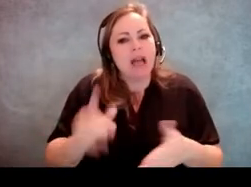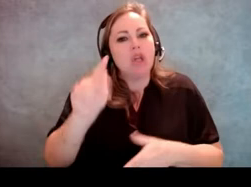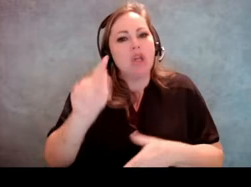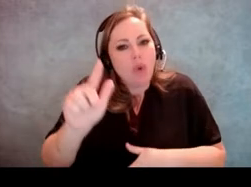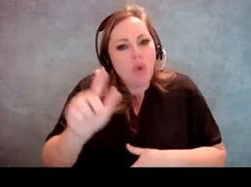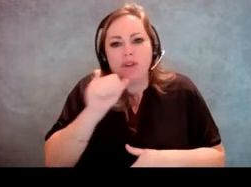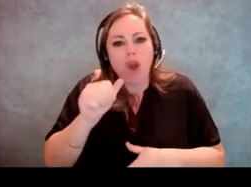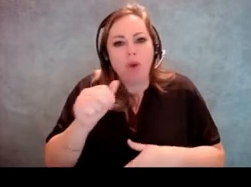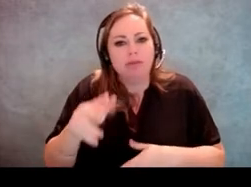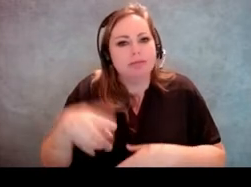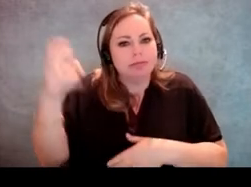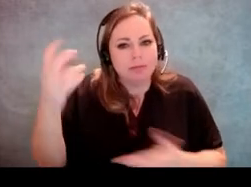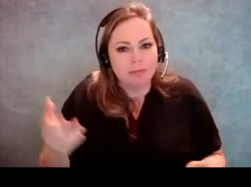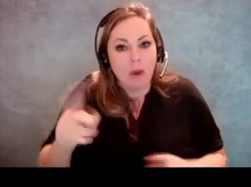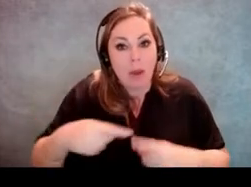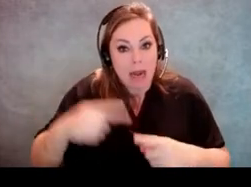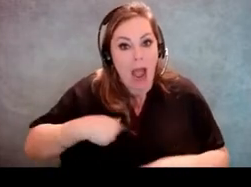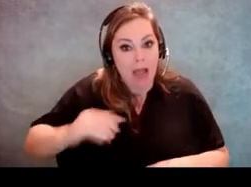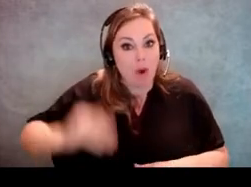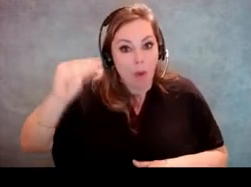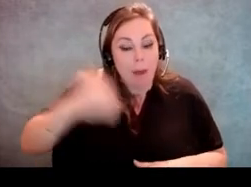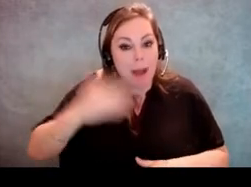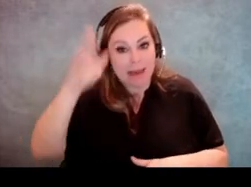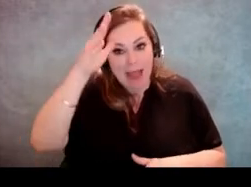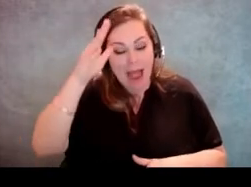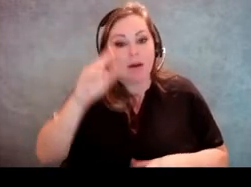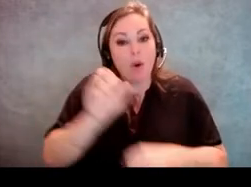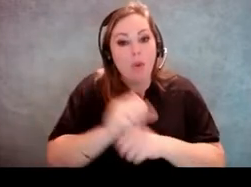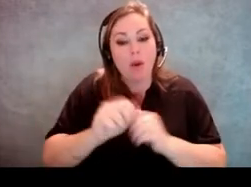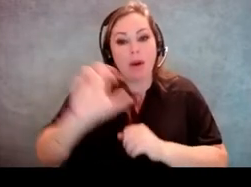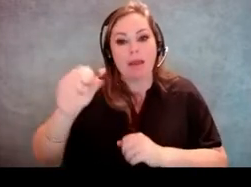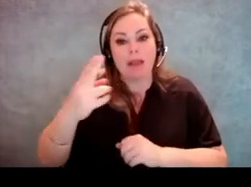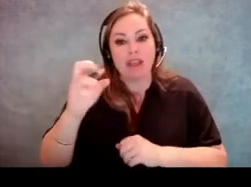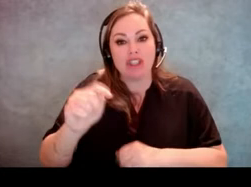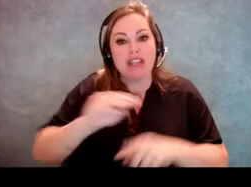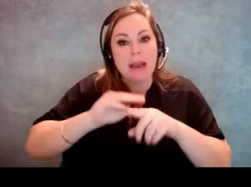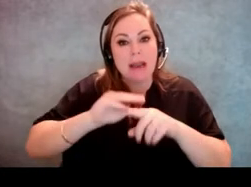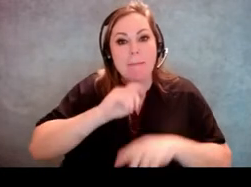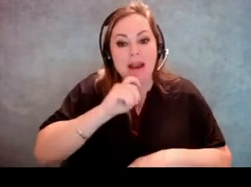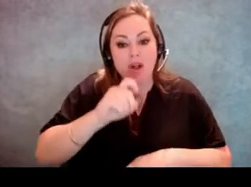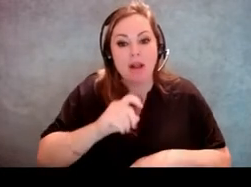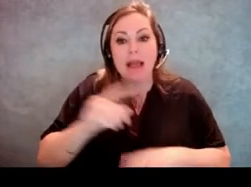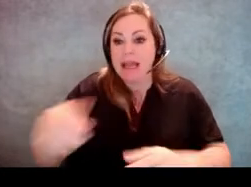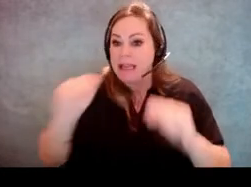When I was growing up my dad did sheet metal and I was always taught you don't mess with somebody's tools and that's the same thing.